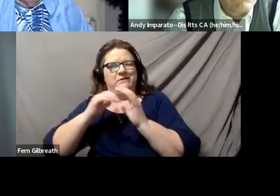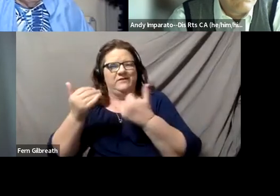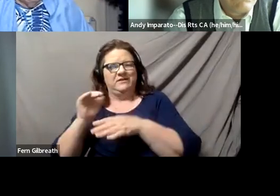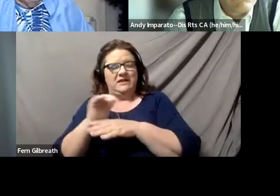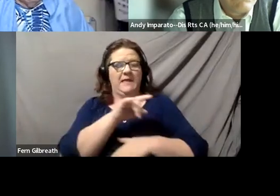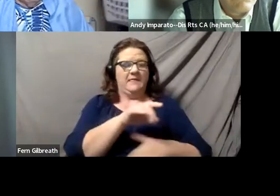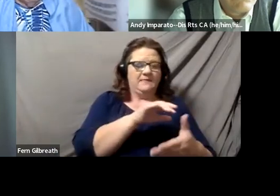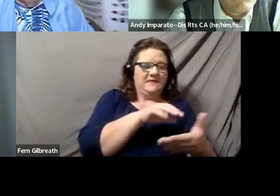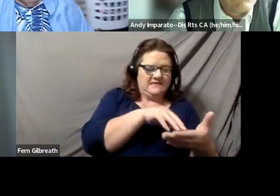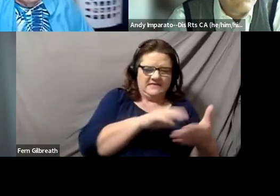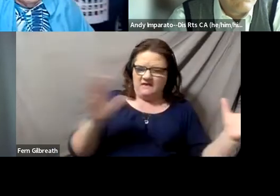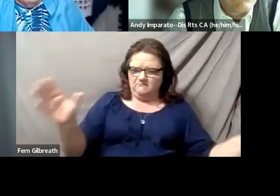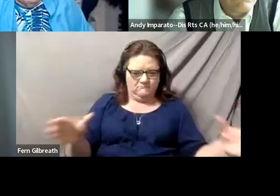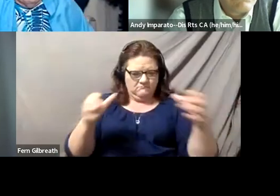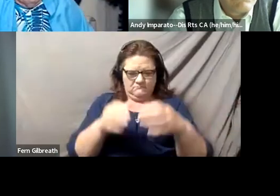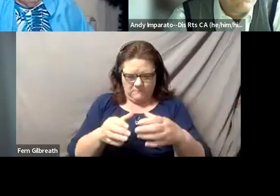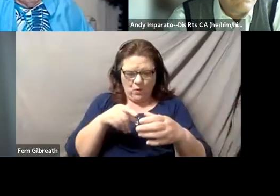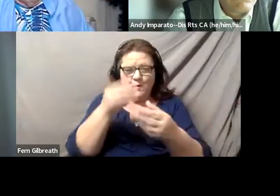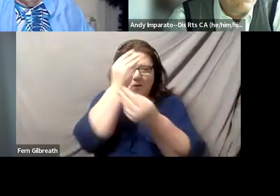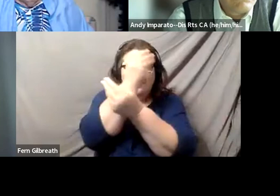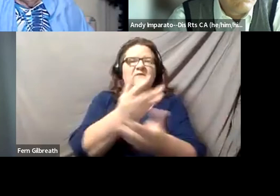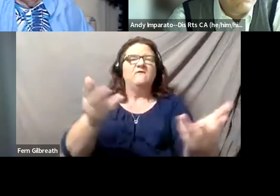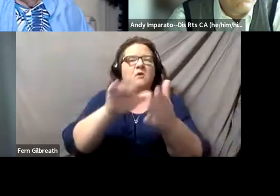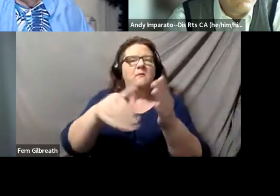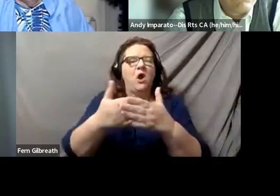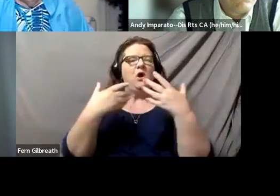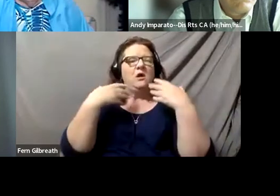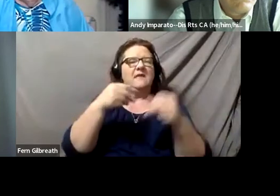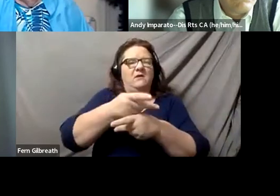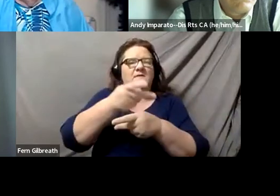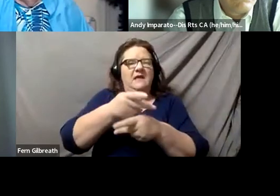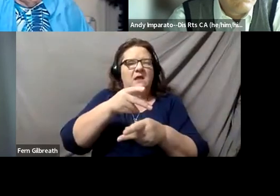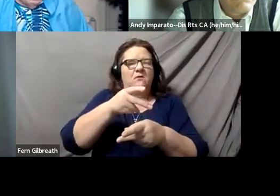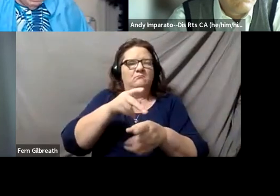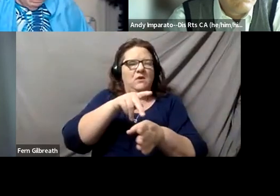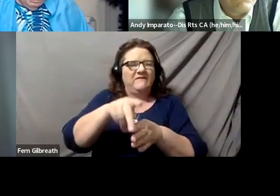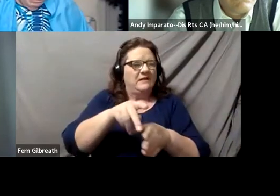that would help inform all of the health professions about stepping up to the table